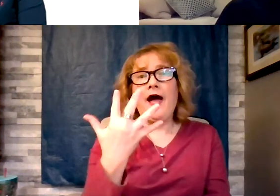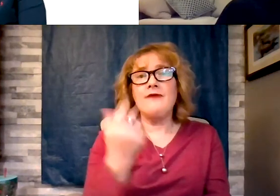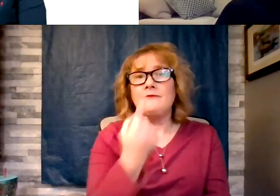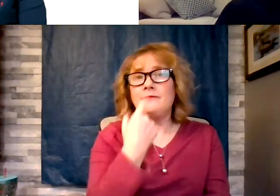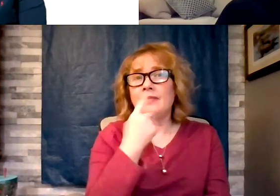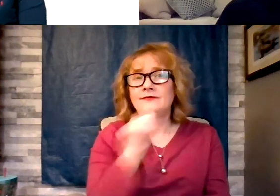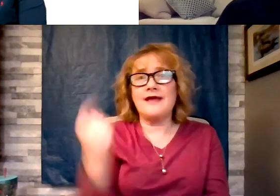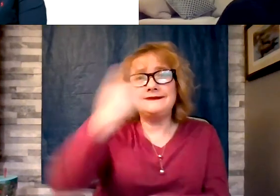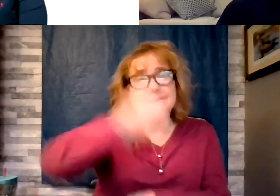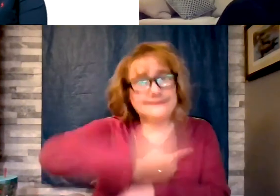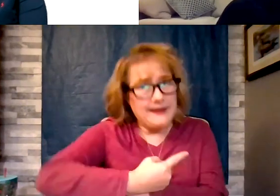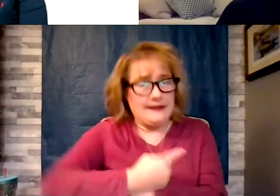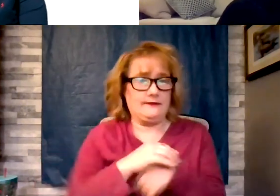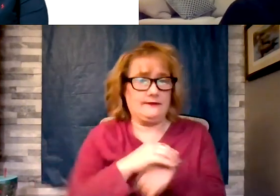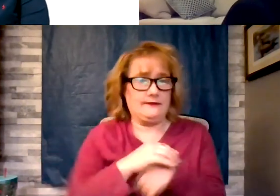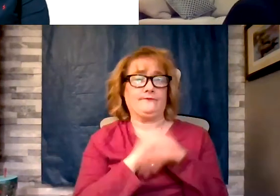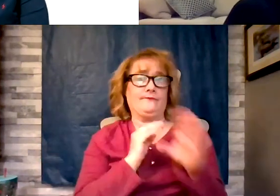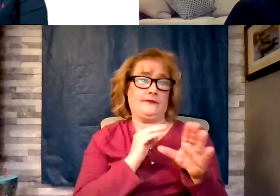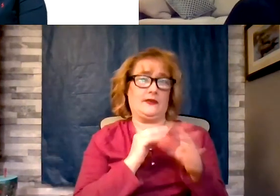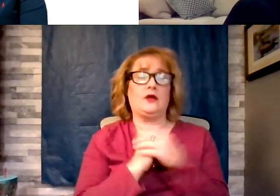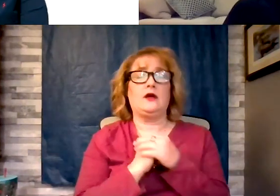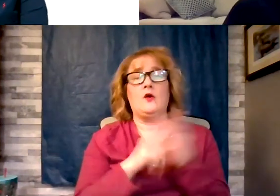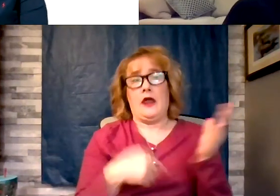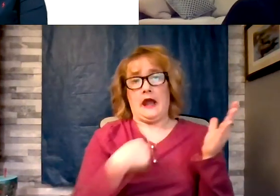What I believe and others